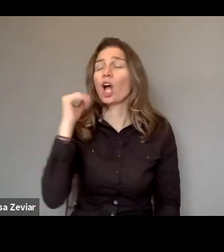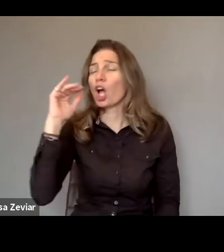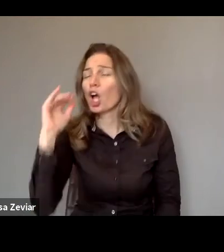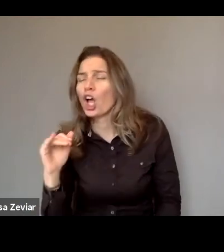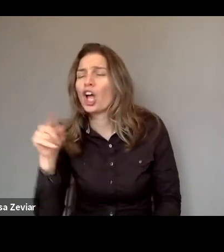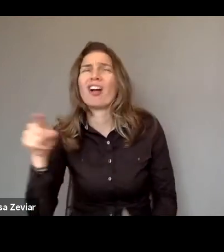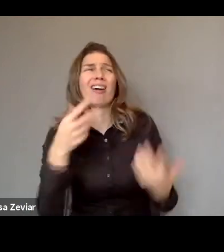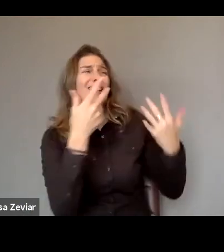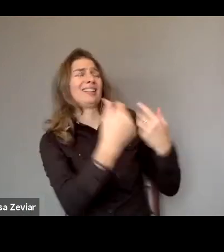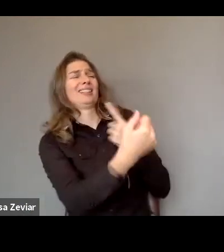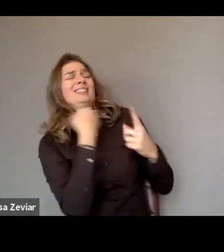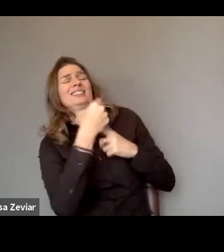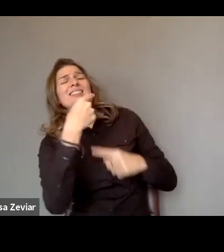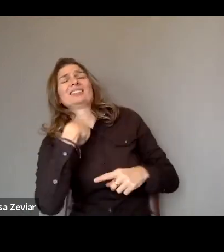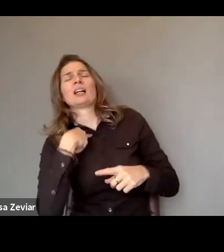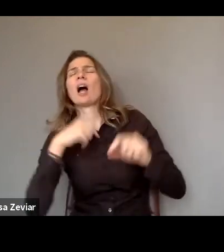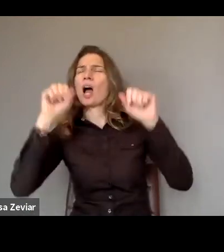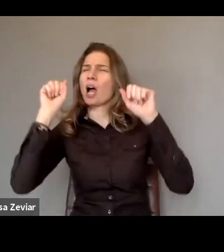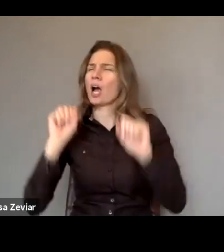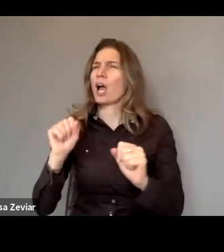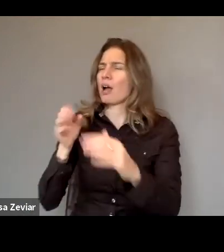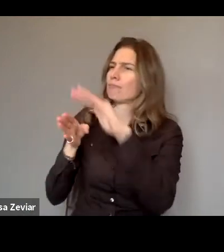to the best supports and protection.